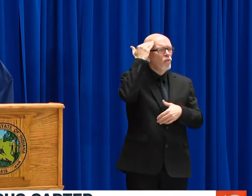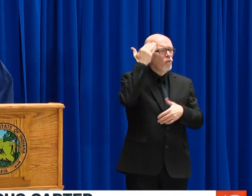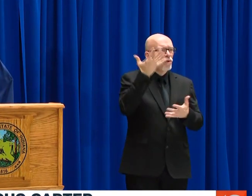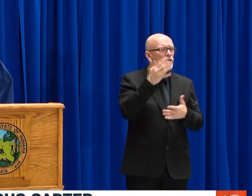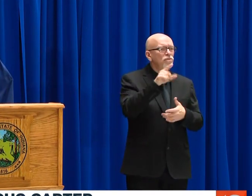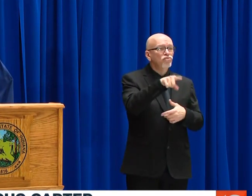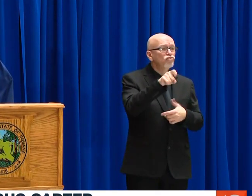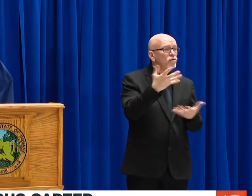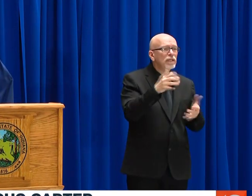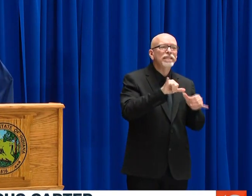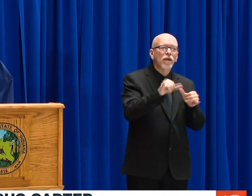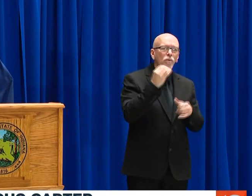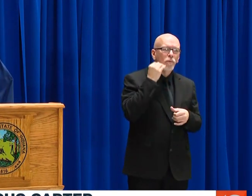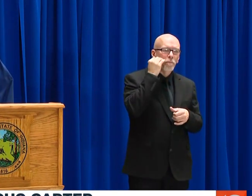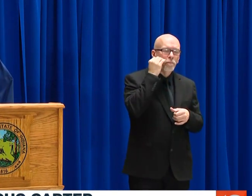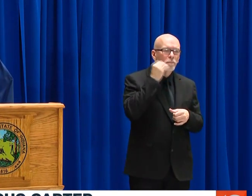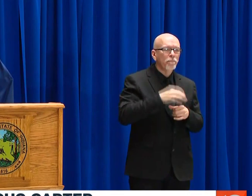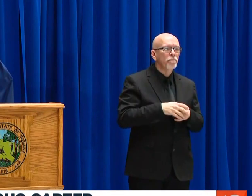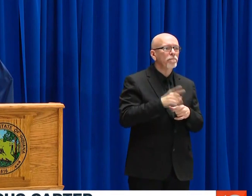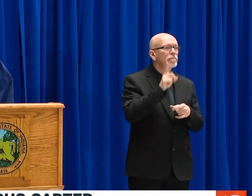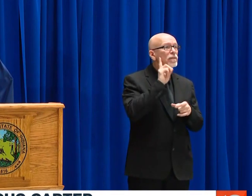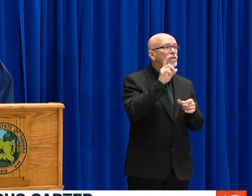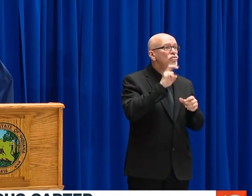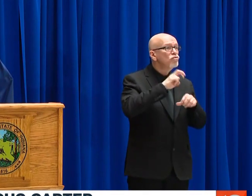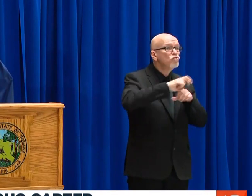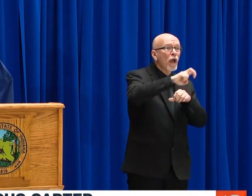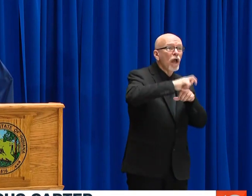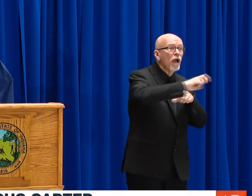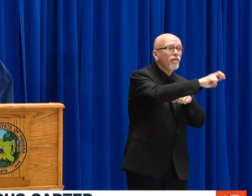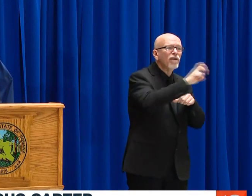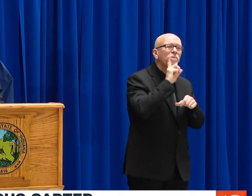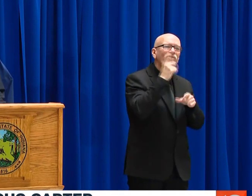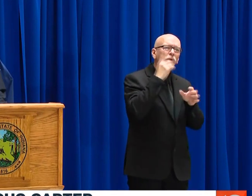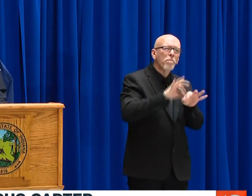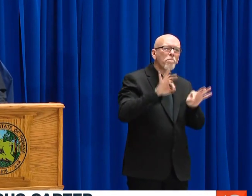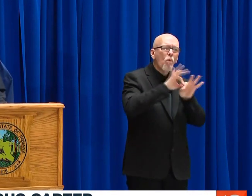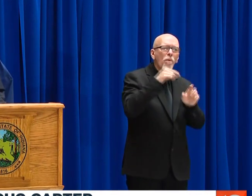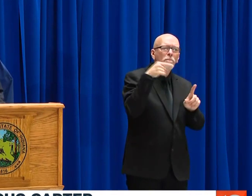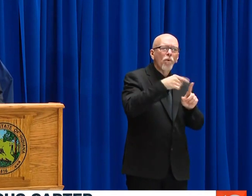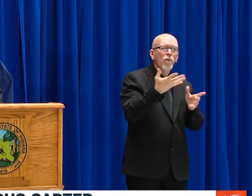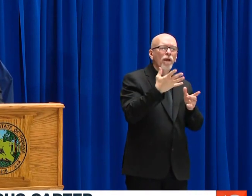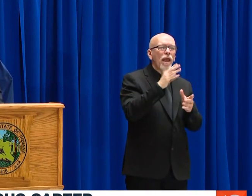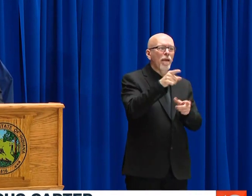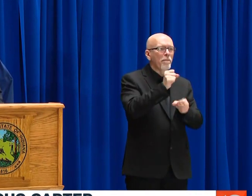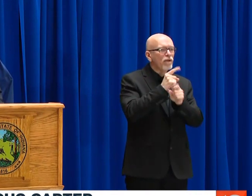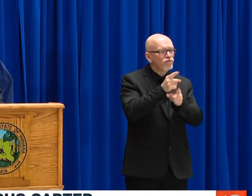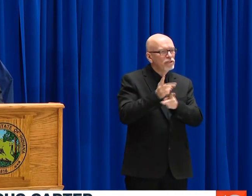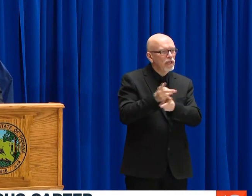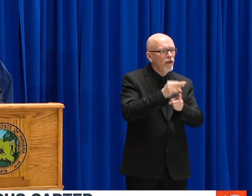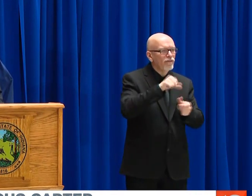APPROACH REQUIRES EACH HOOSIER TO DO WHAT YOU ALREADY KNOW YOU SHOULD.